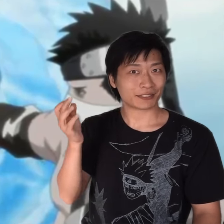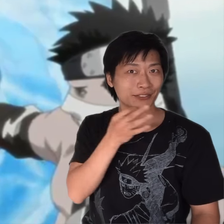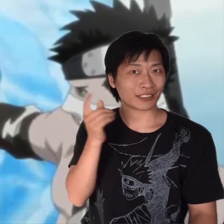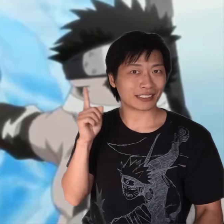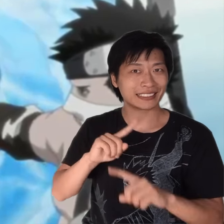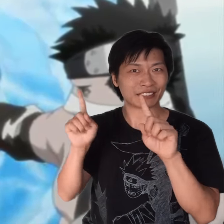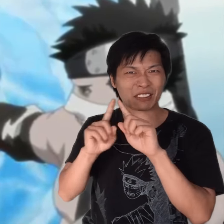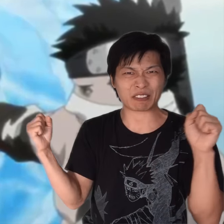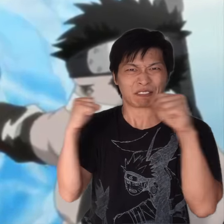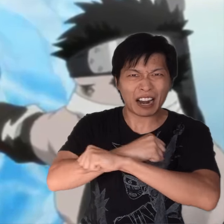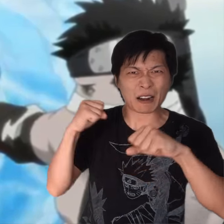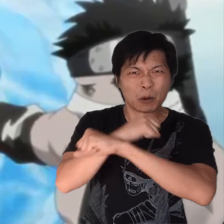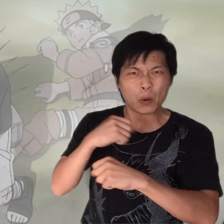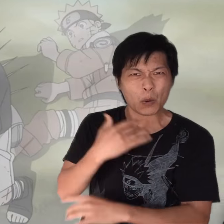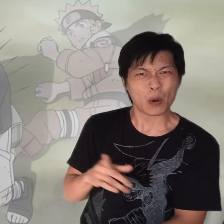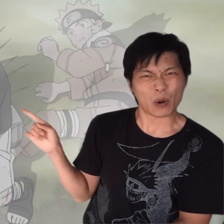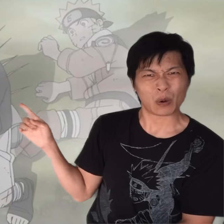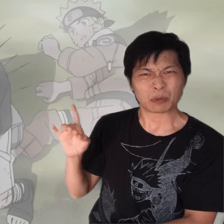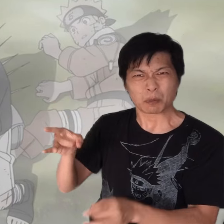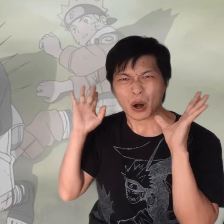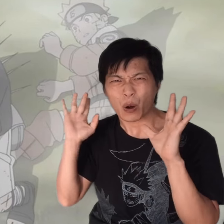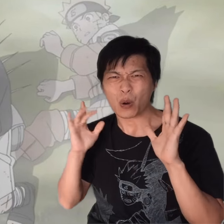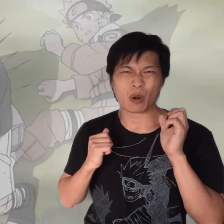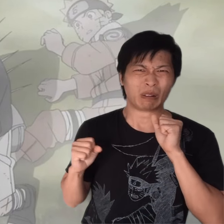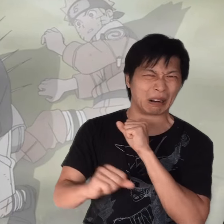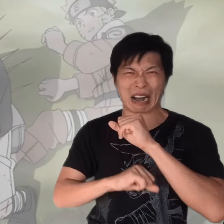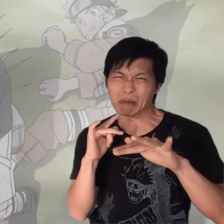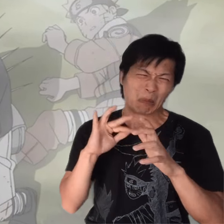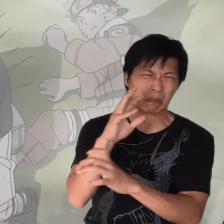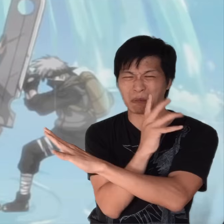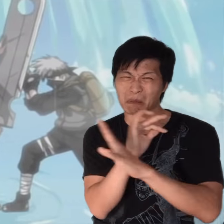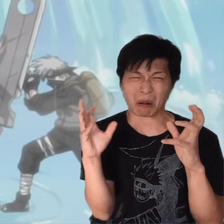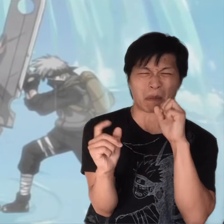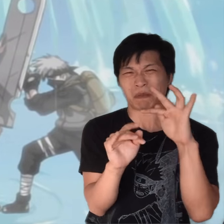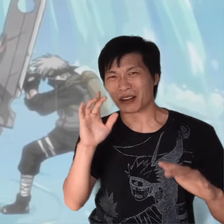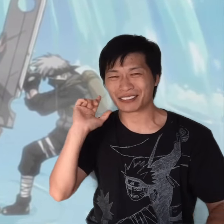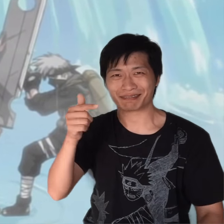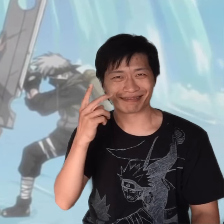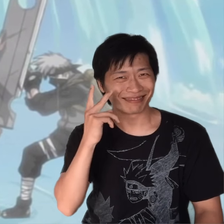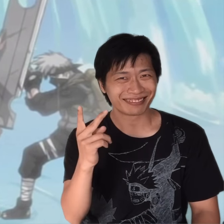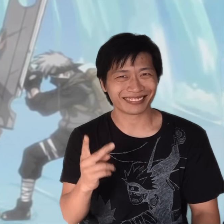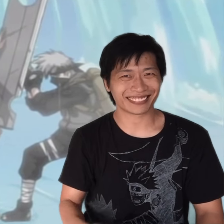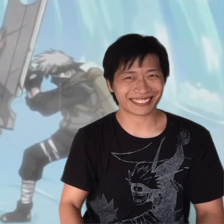More different, exciting and amazing fight scenes to come!